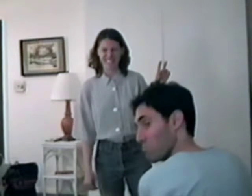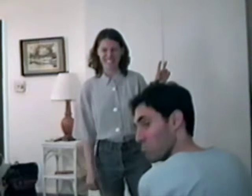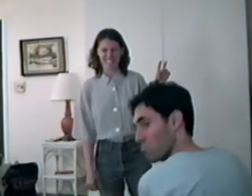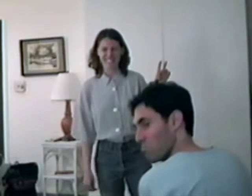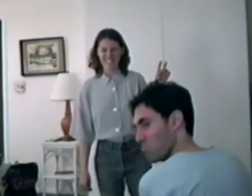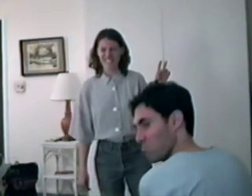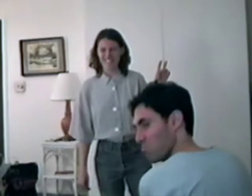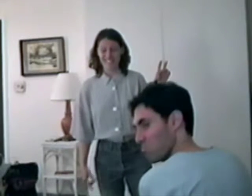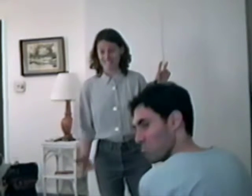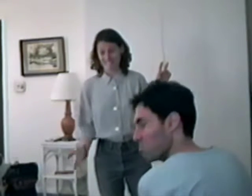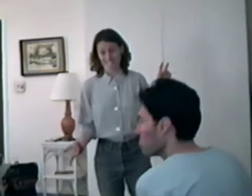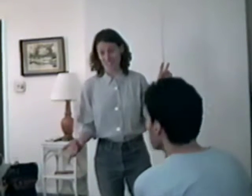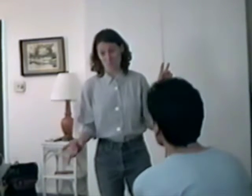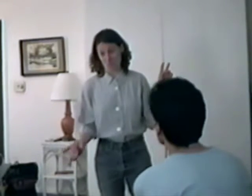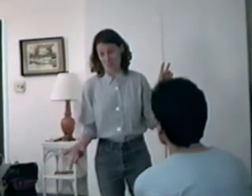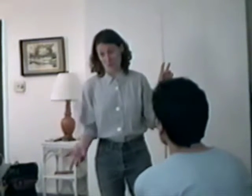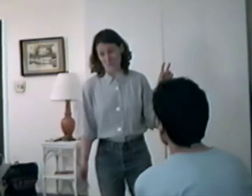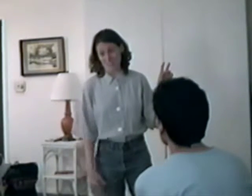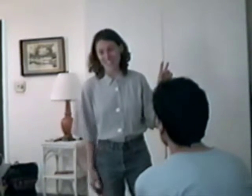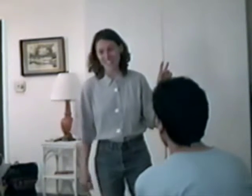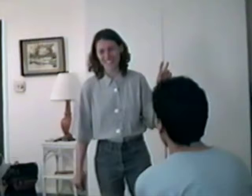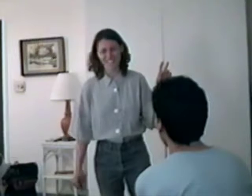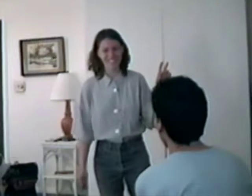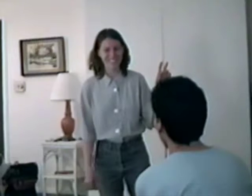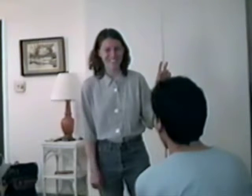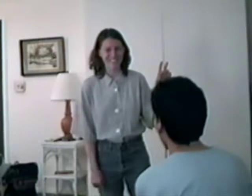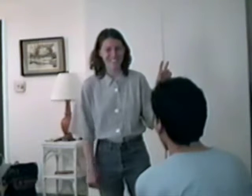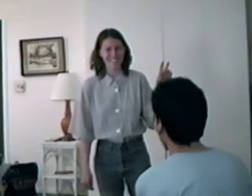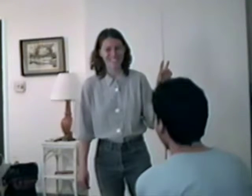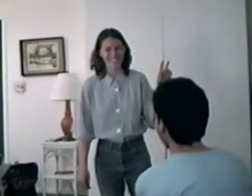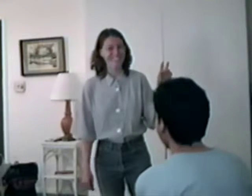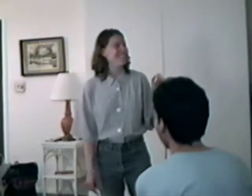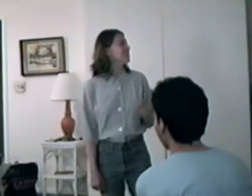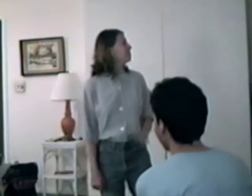Laura: Its a round!